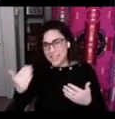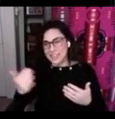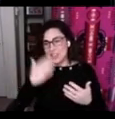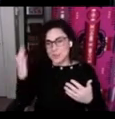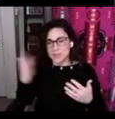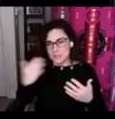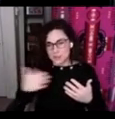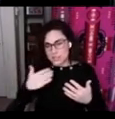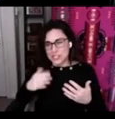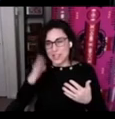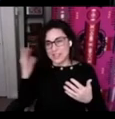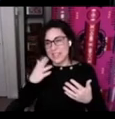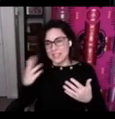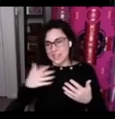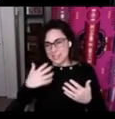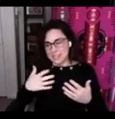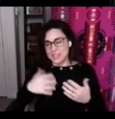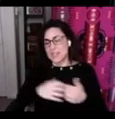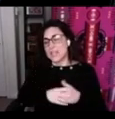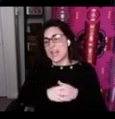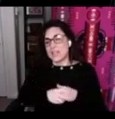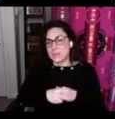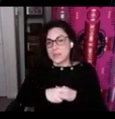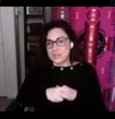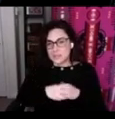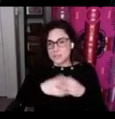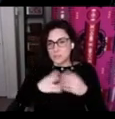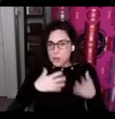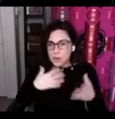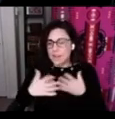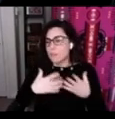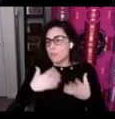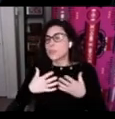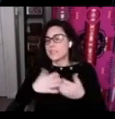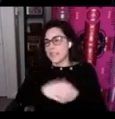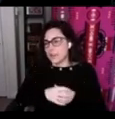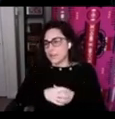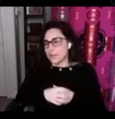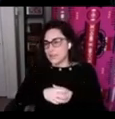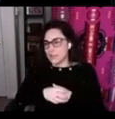that you can search that has indexes and so it's more kind of multi-layered and so that's